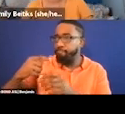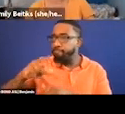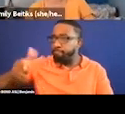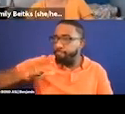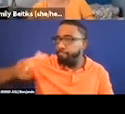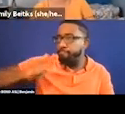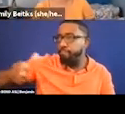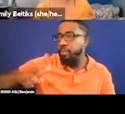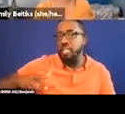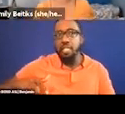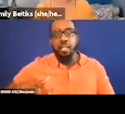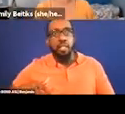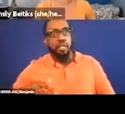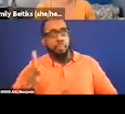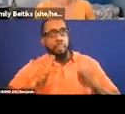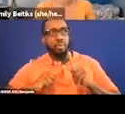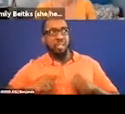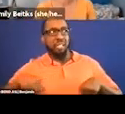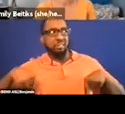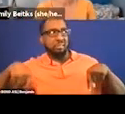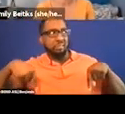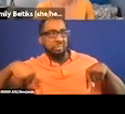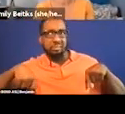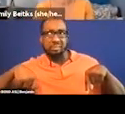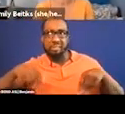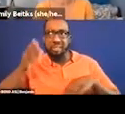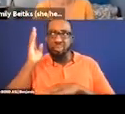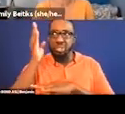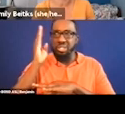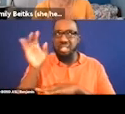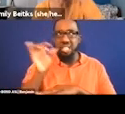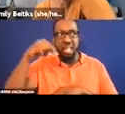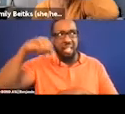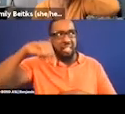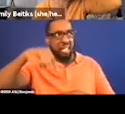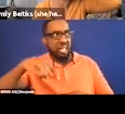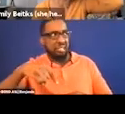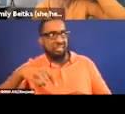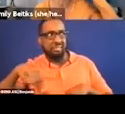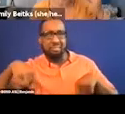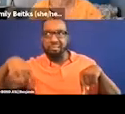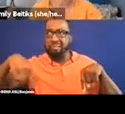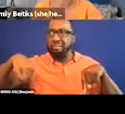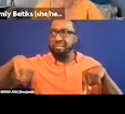They can make it somewhat daunting. That then the unfortunate reality is they start nowhere.